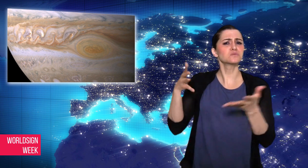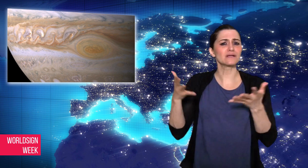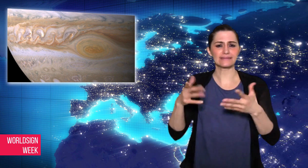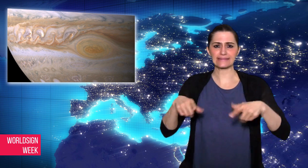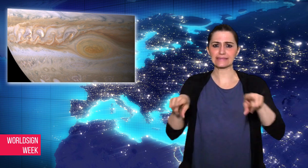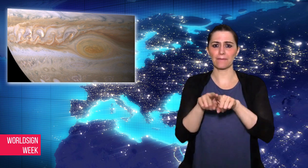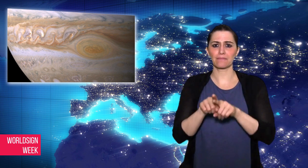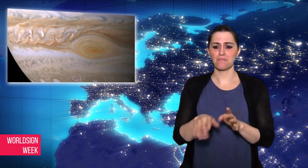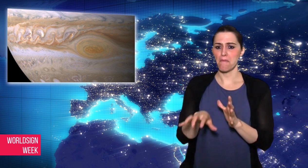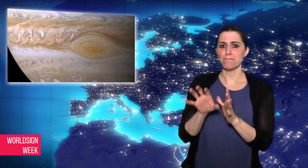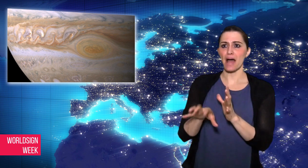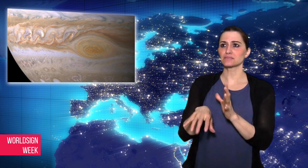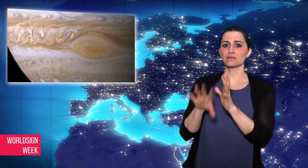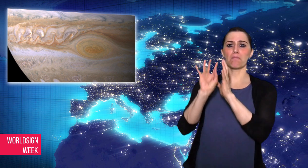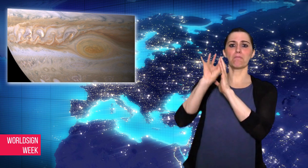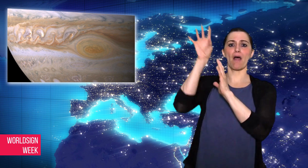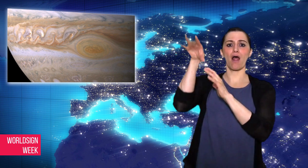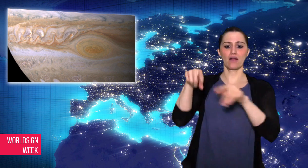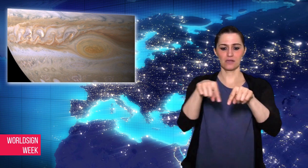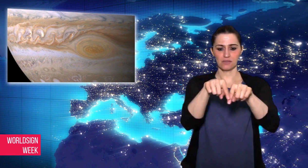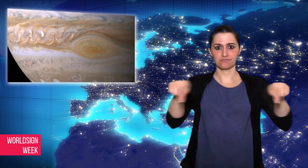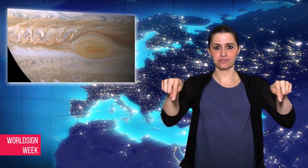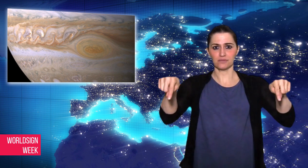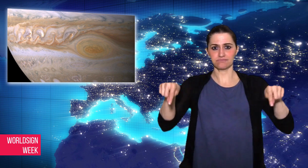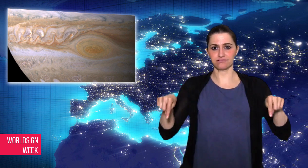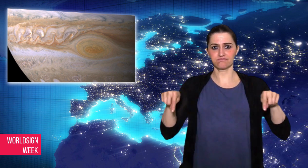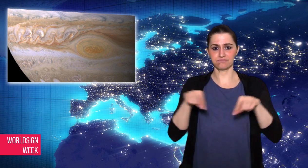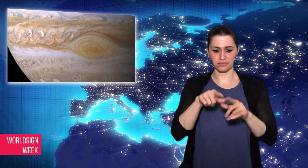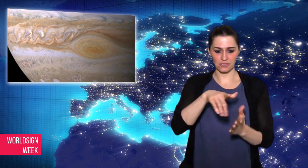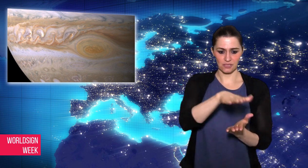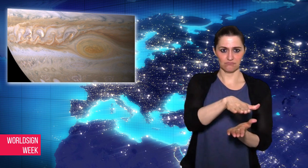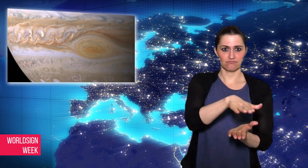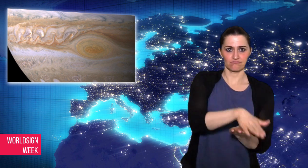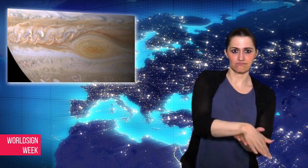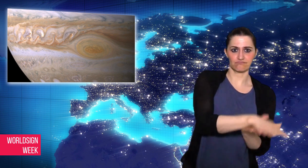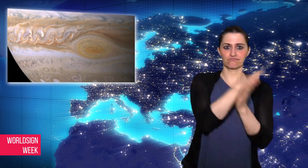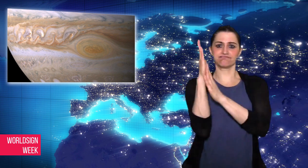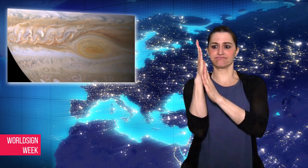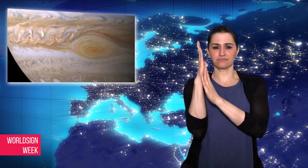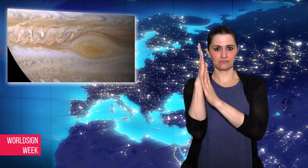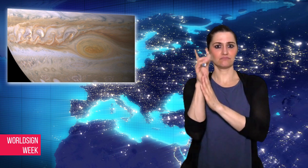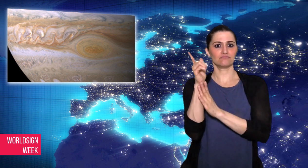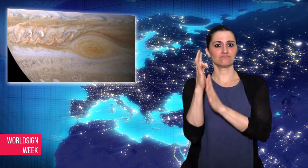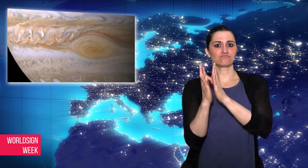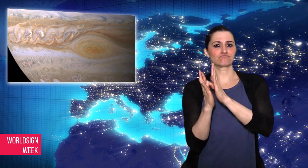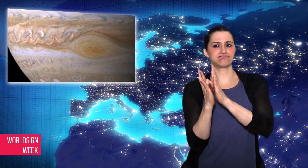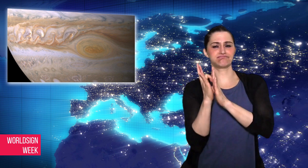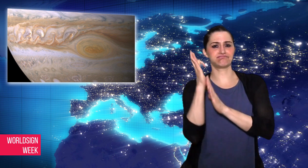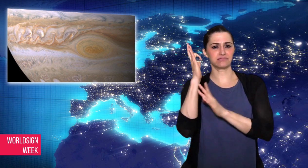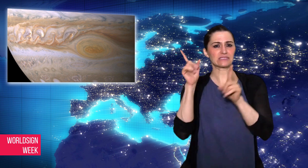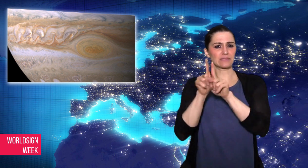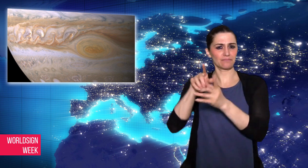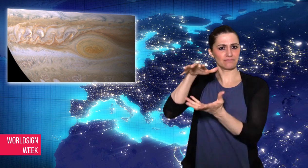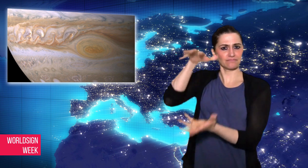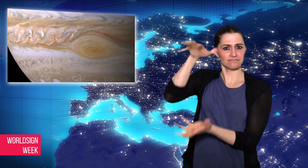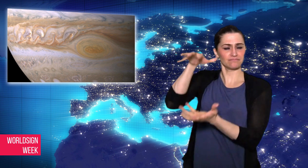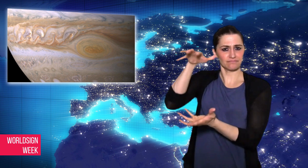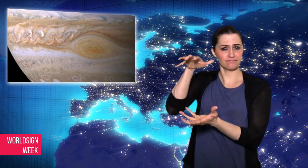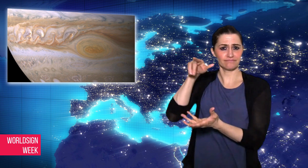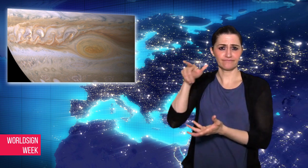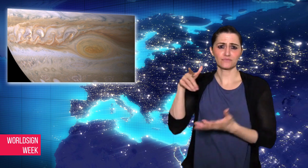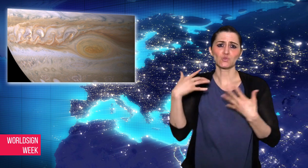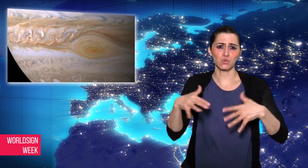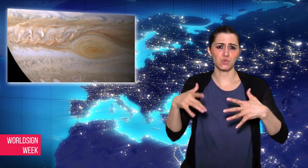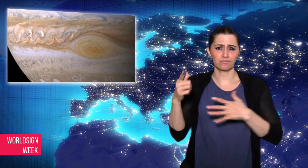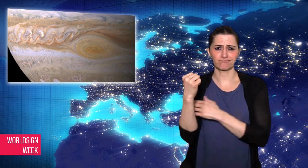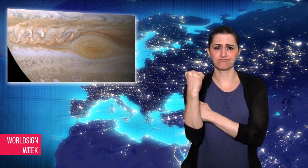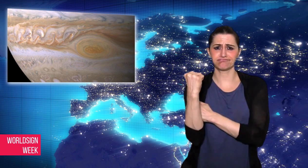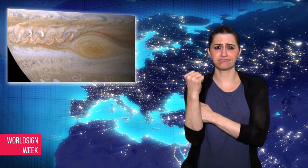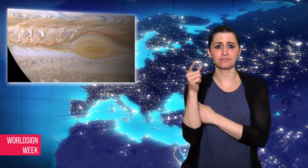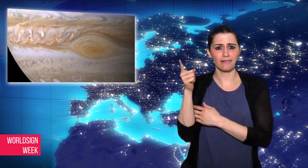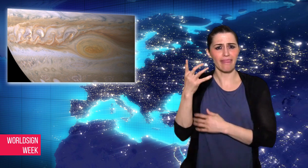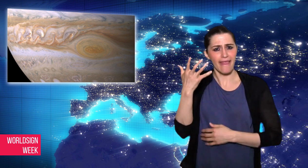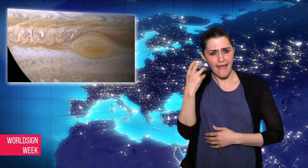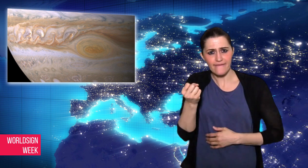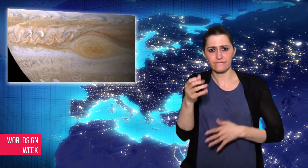instruments to investigate the storm and